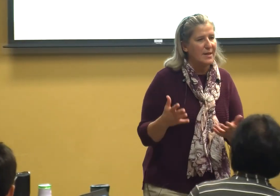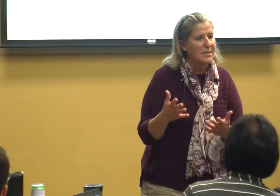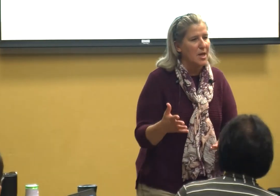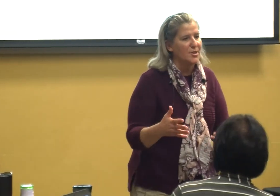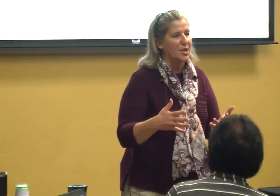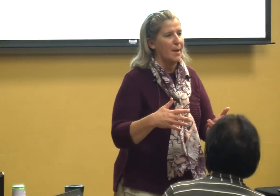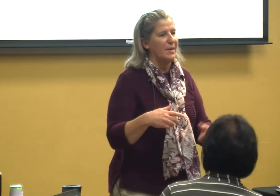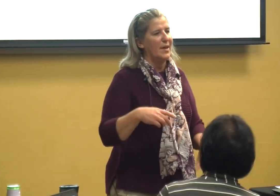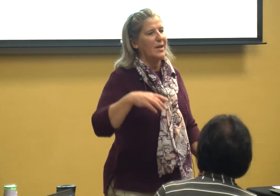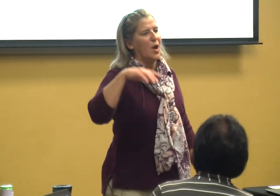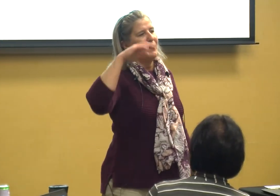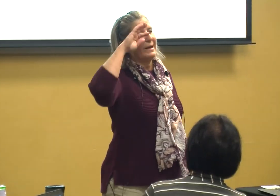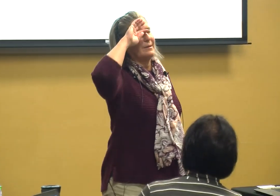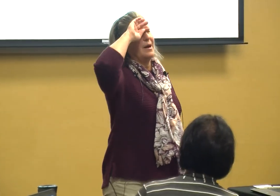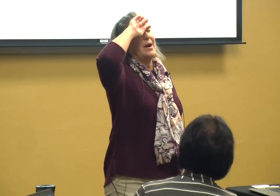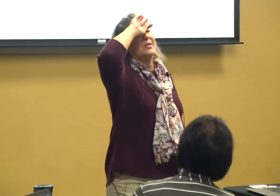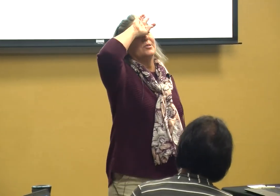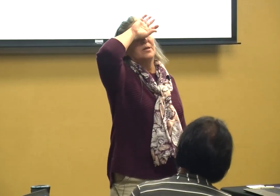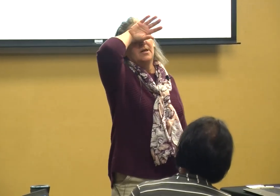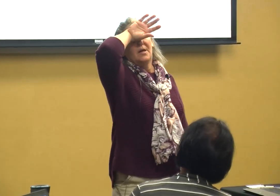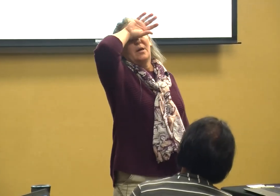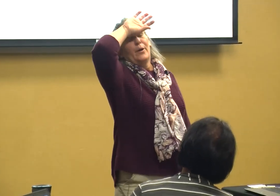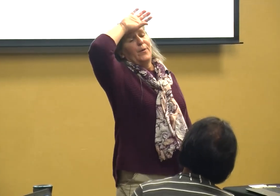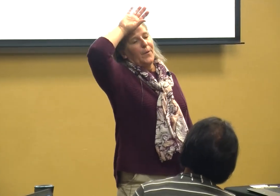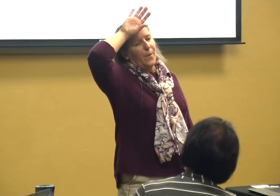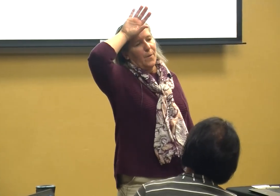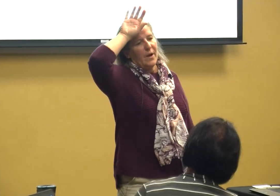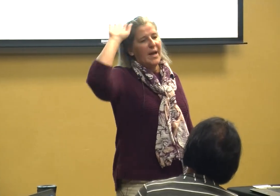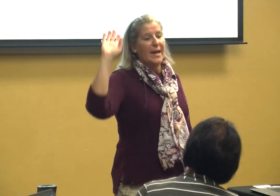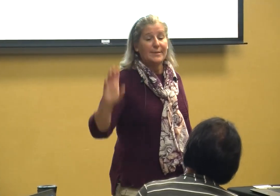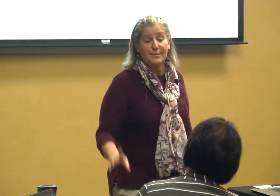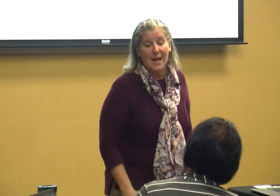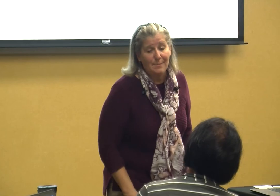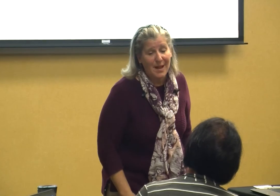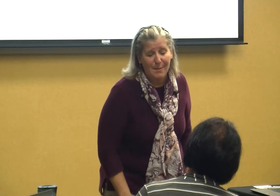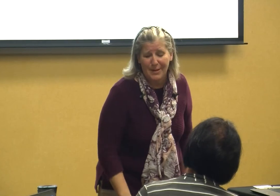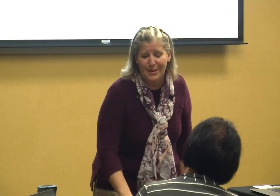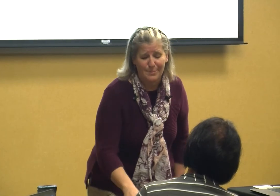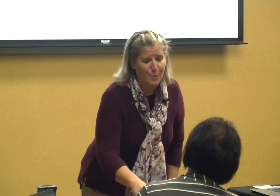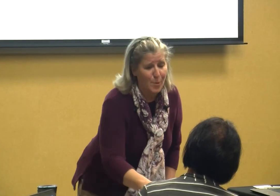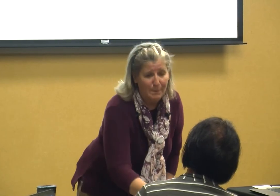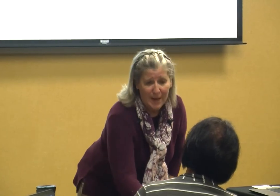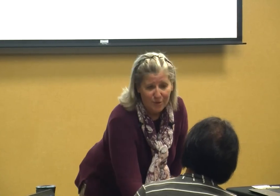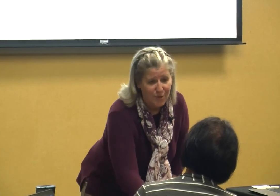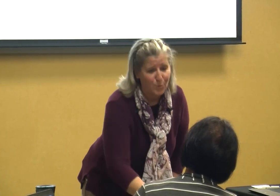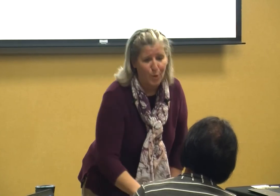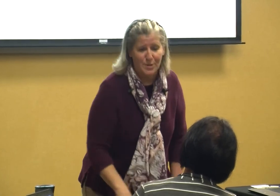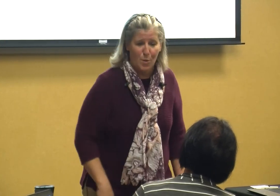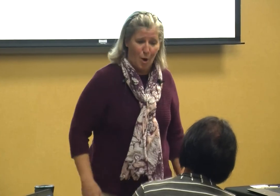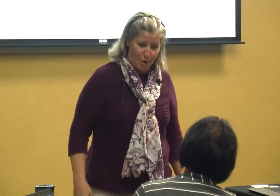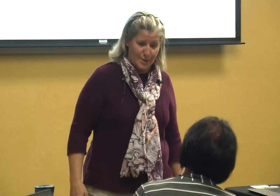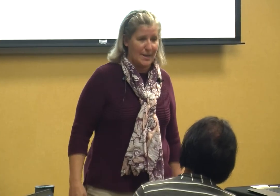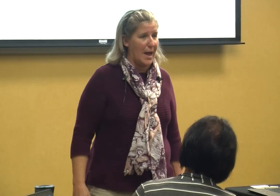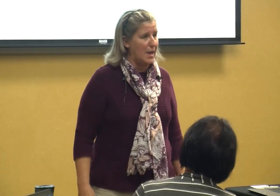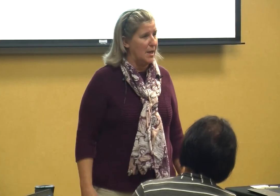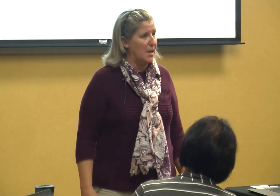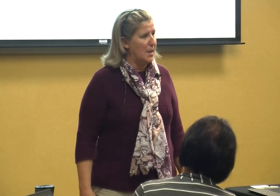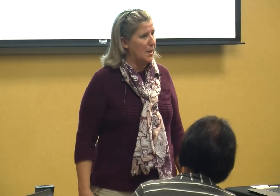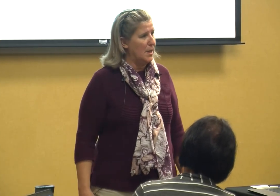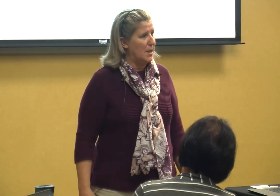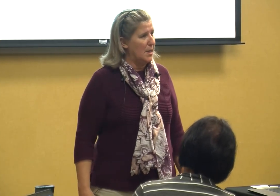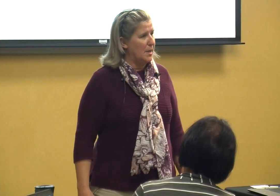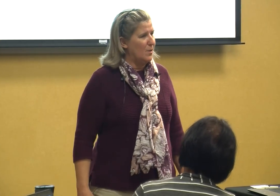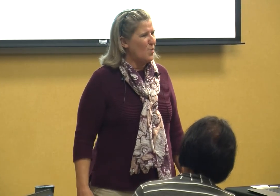it's lunchtime and then oh my gosh it's nap time because poor Beth she's worked so hard today what